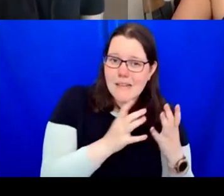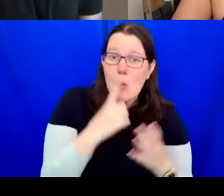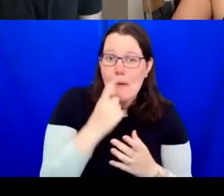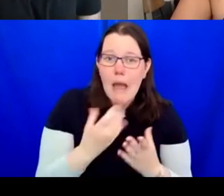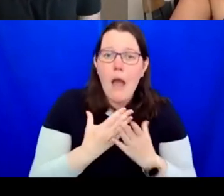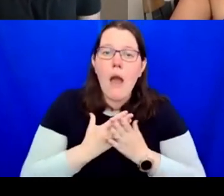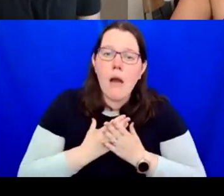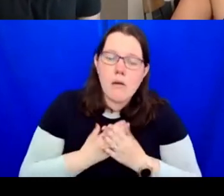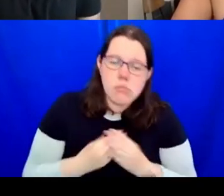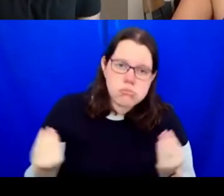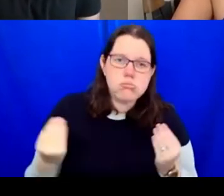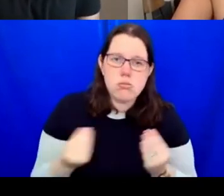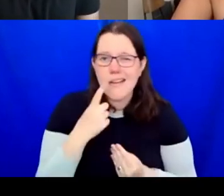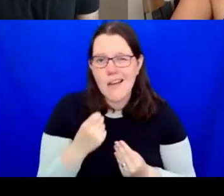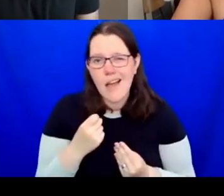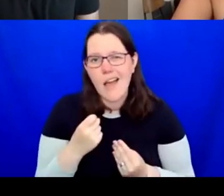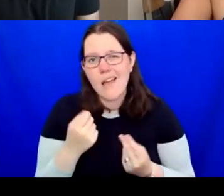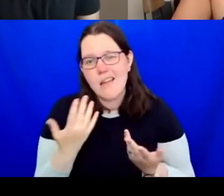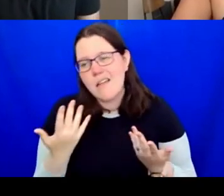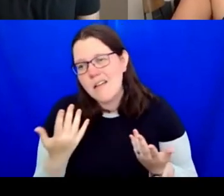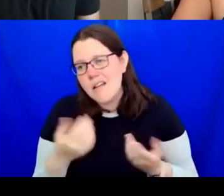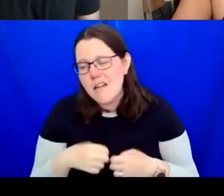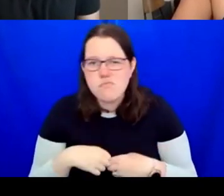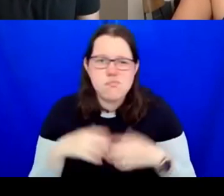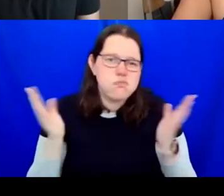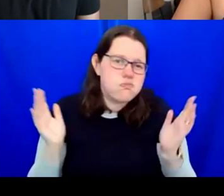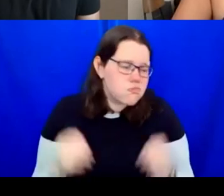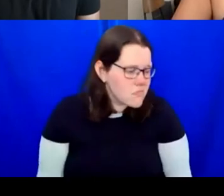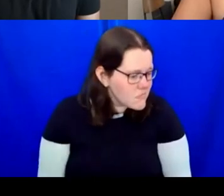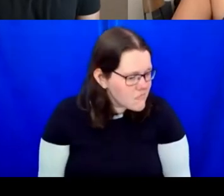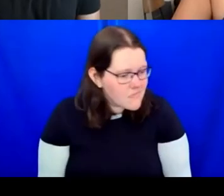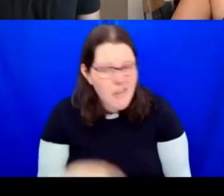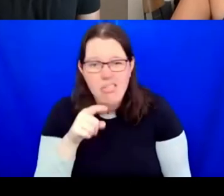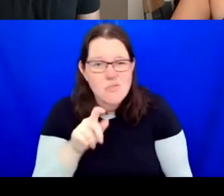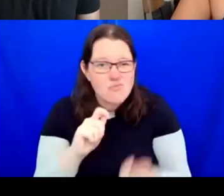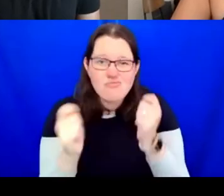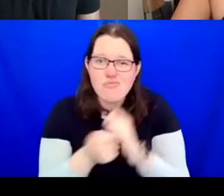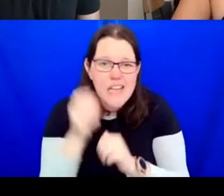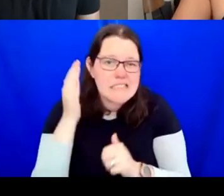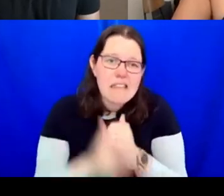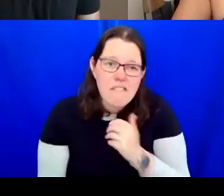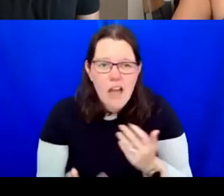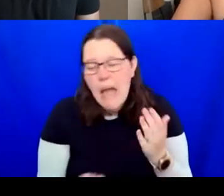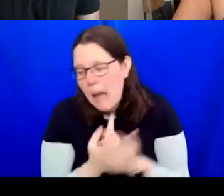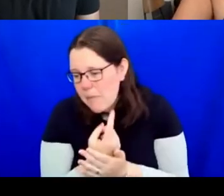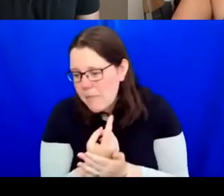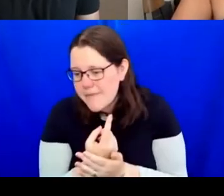disenchanted with the possibility and I think that for me, I'm in a lead position, that's my role,